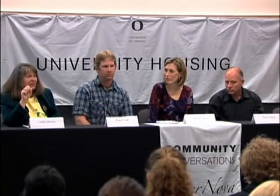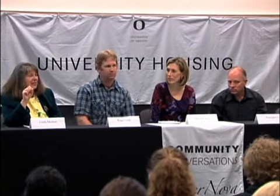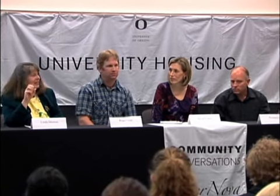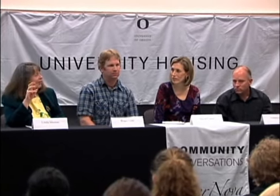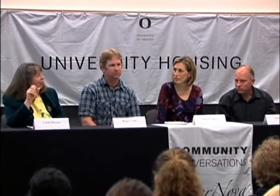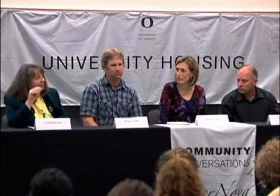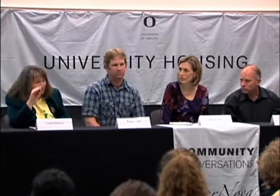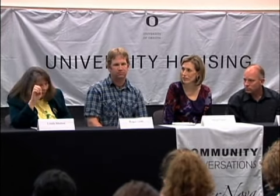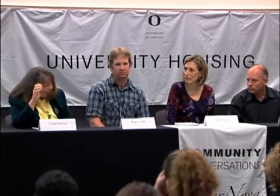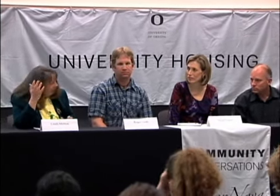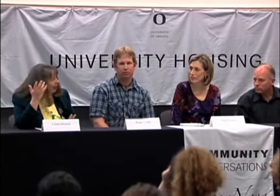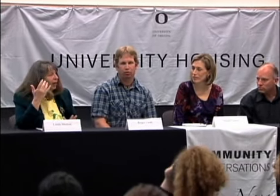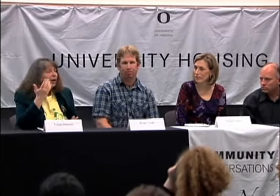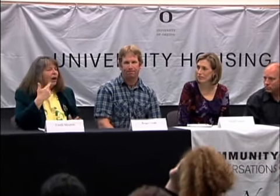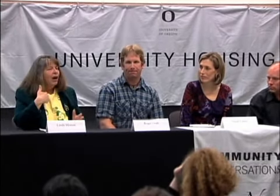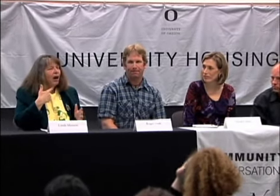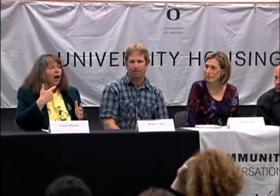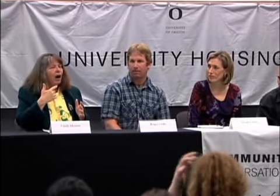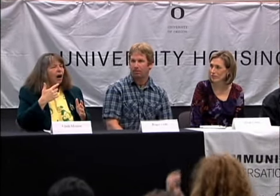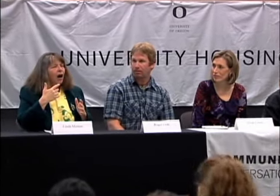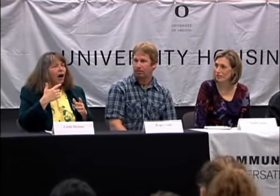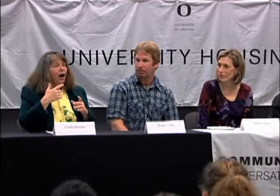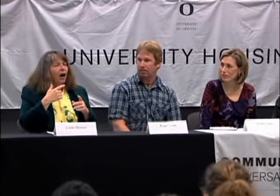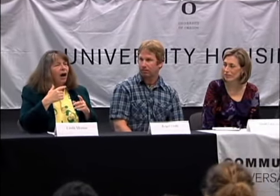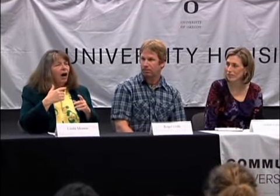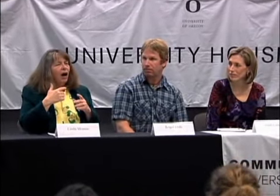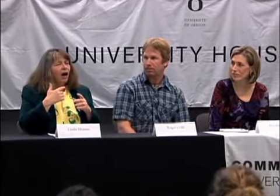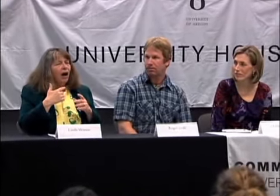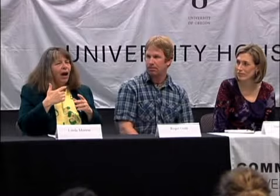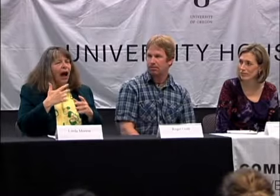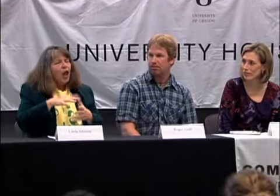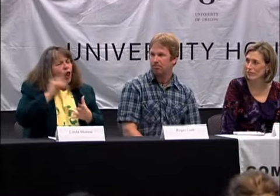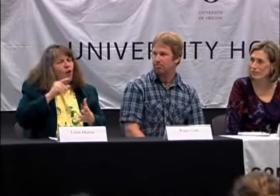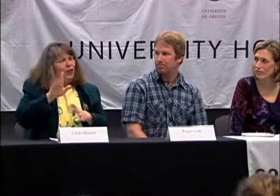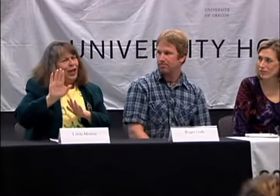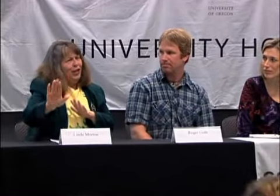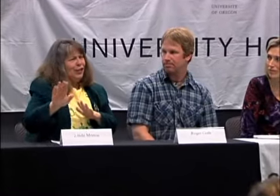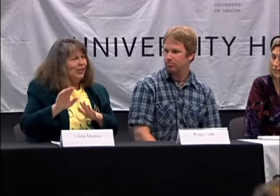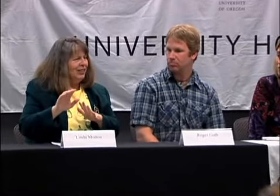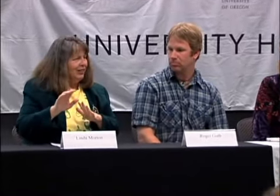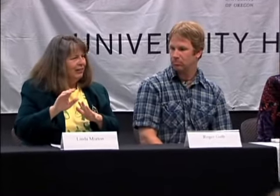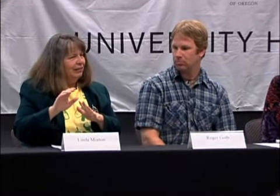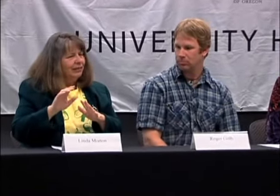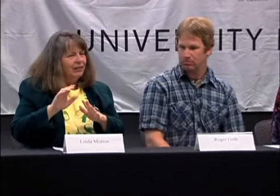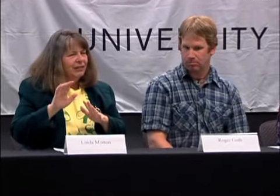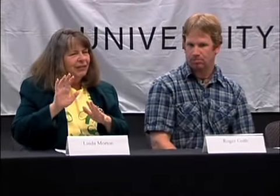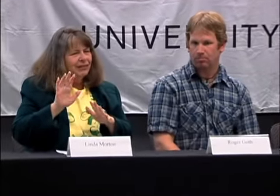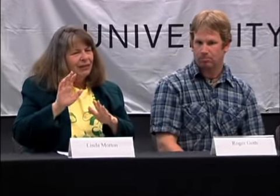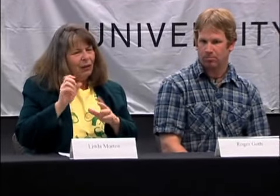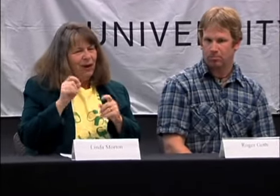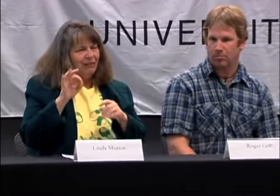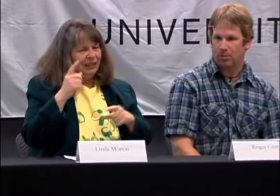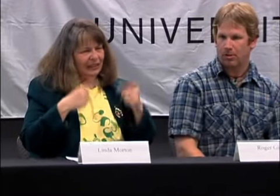I THINK THAT'S AWESOME. I THINK THAT'S AMAZING. I LEARNED THERE, THEIR WAY